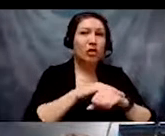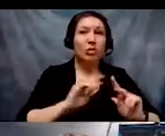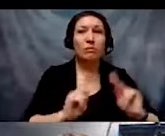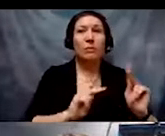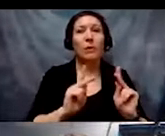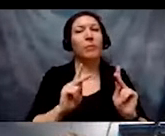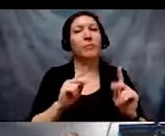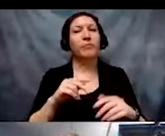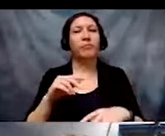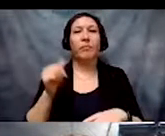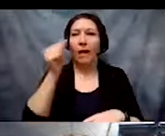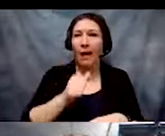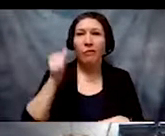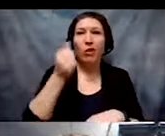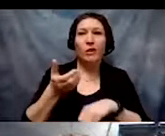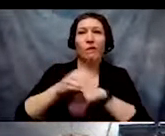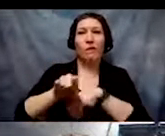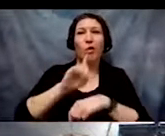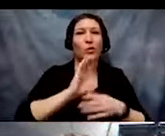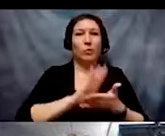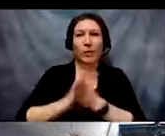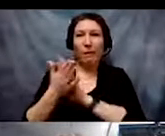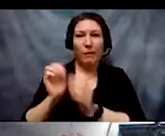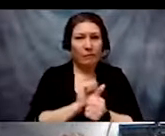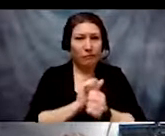Africans forced into slavery and other groups